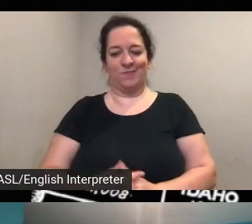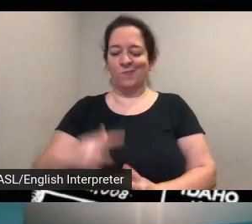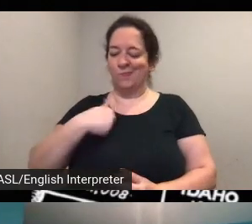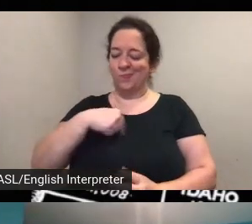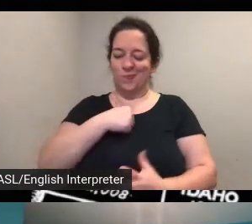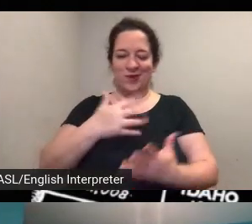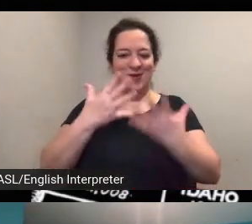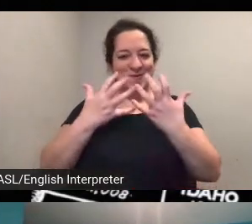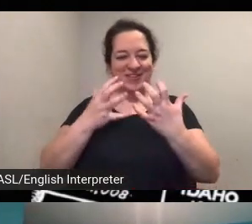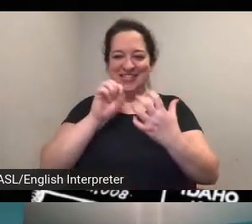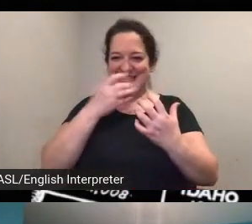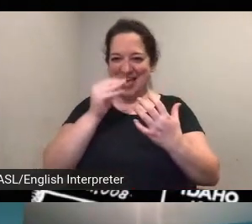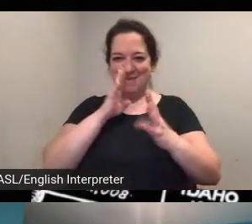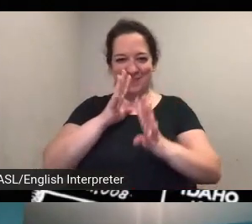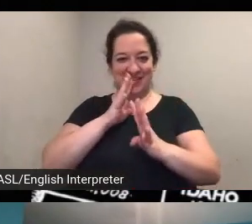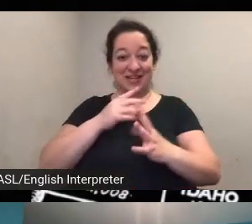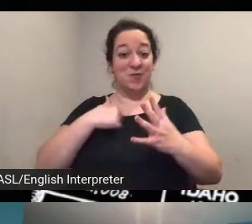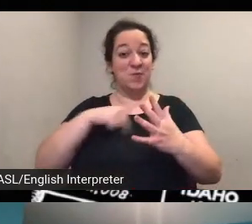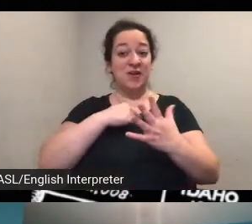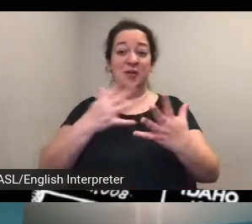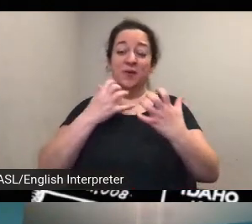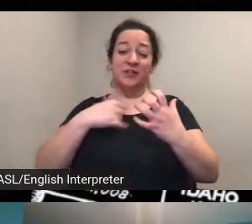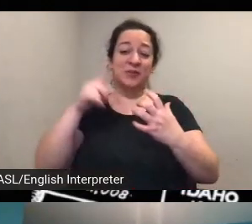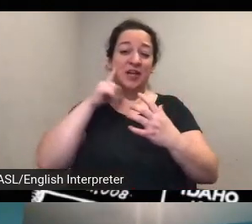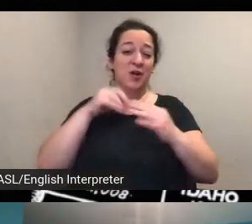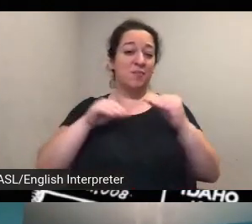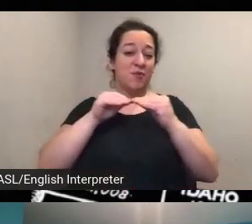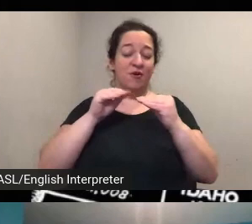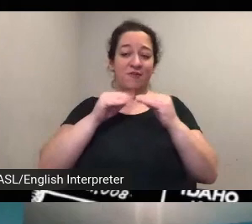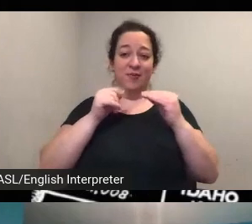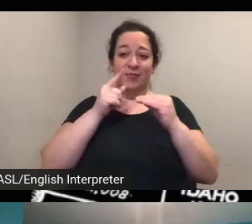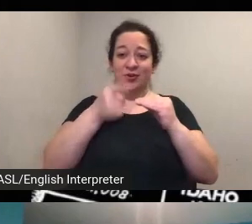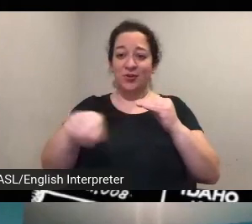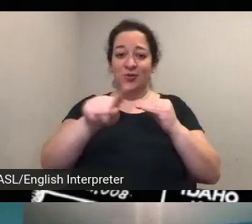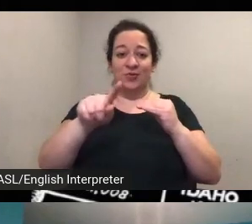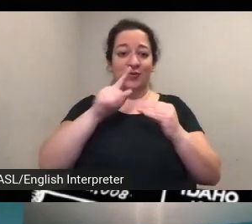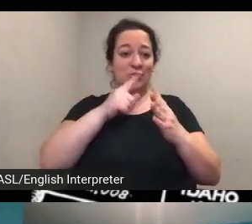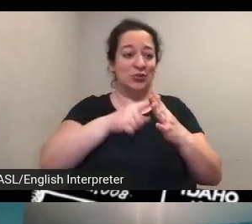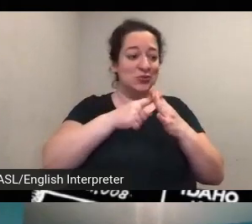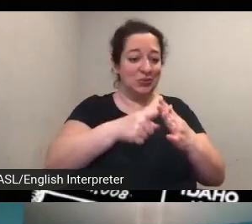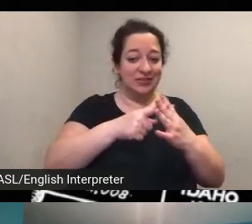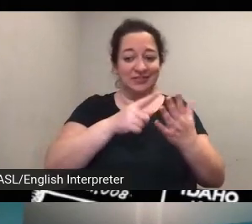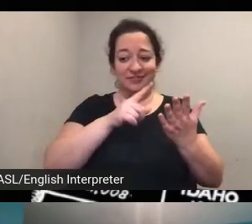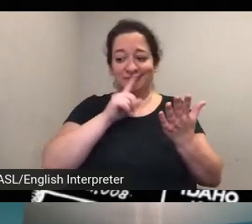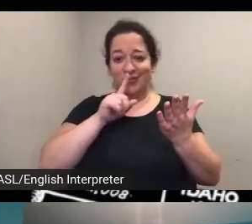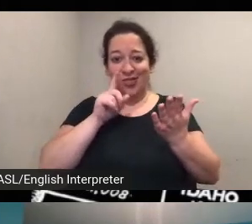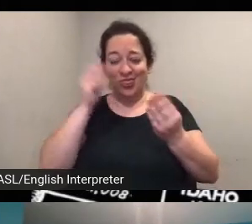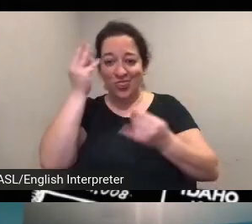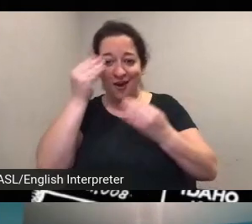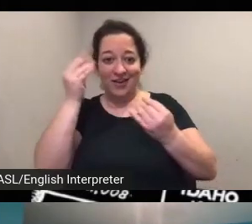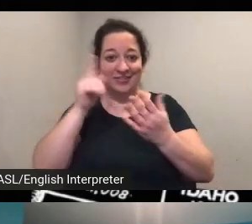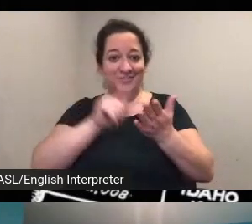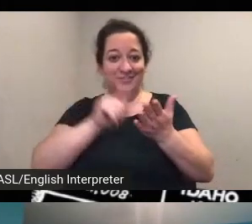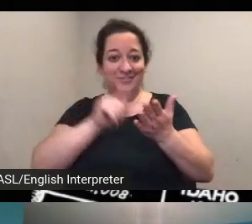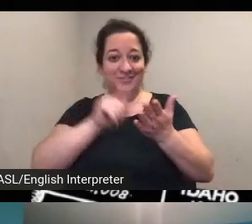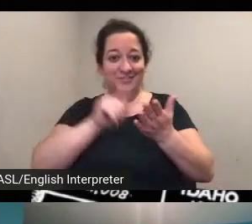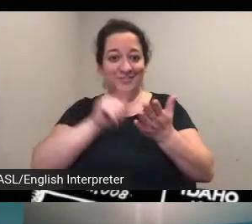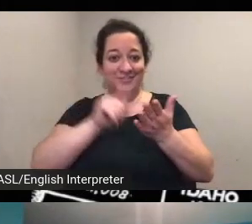more from you resources and thoughts et cetera and please um use the map and and and get back to us with